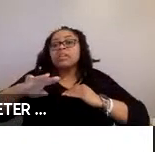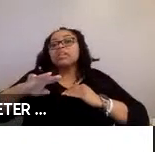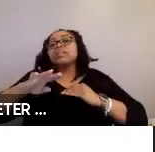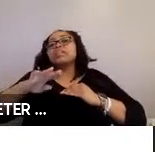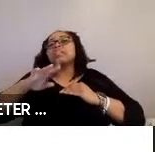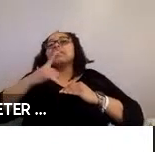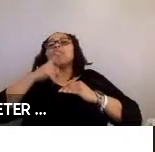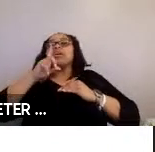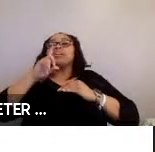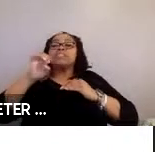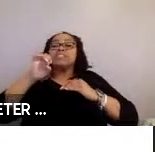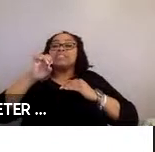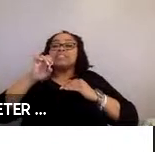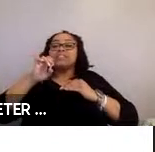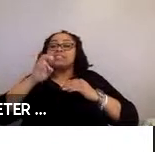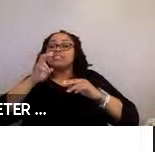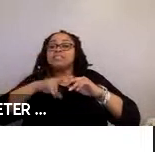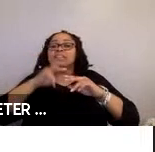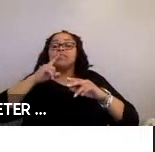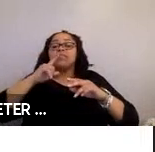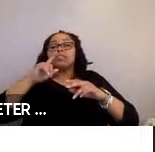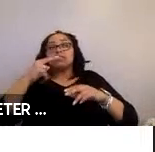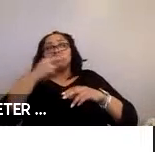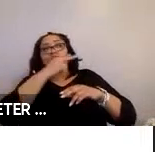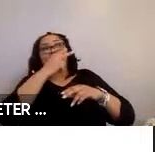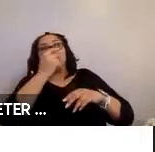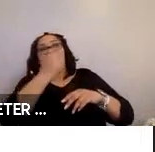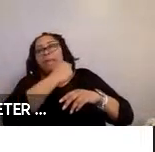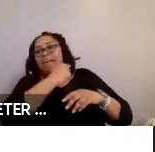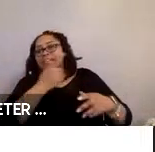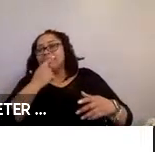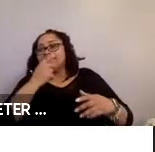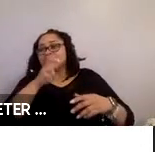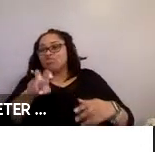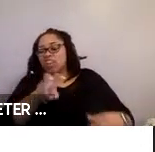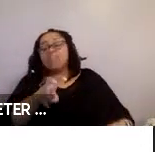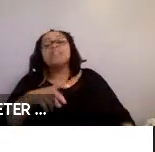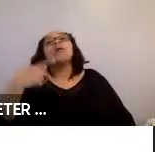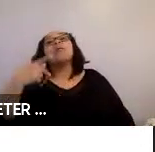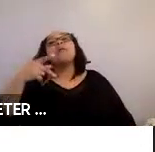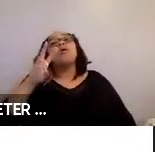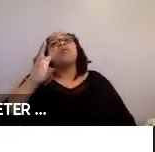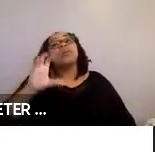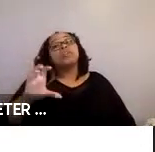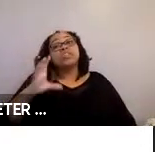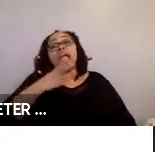decelerations while rear-facing during travel. Power wheelchair users and scooter users were